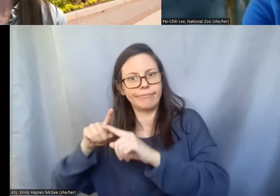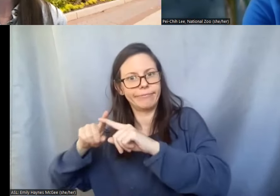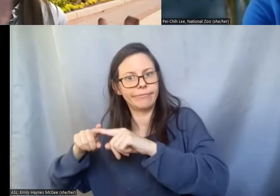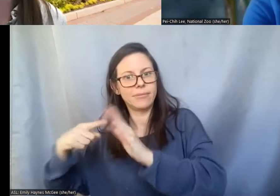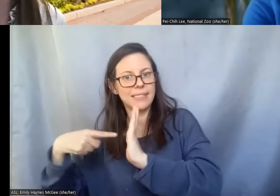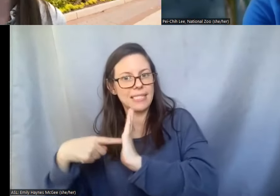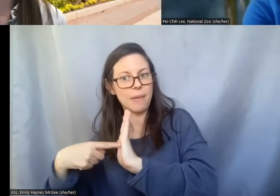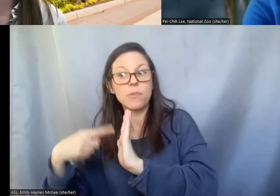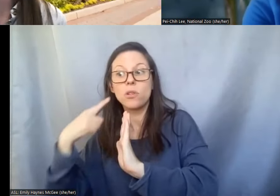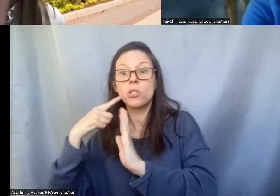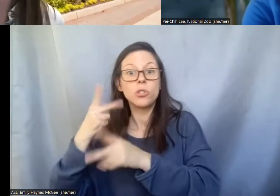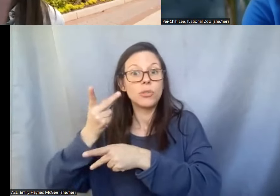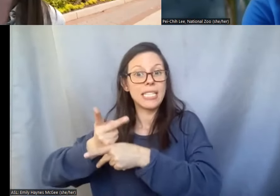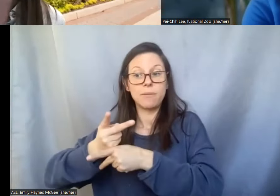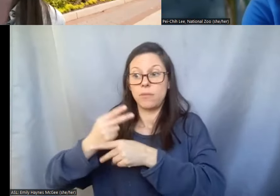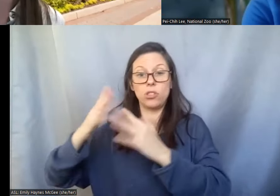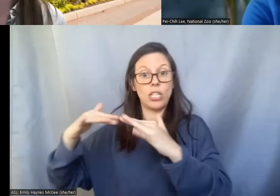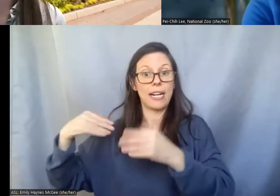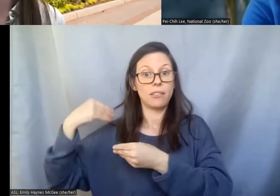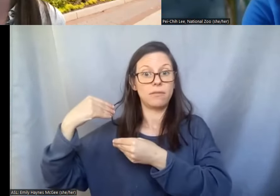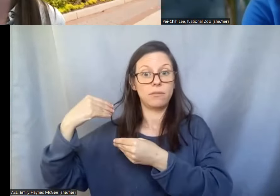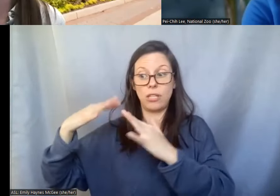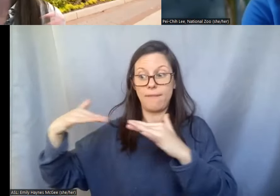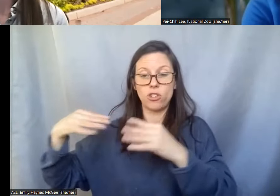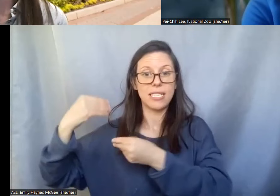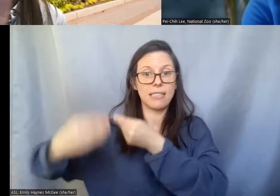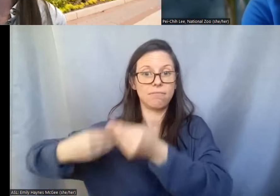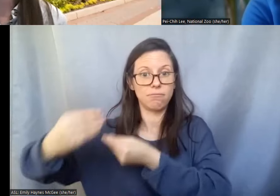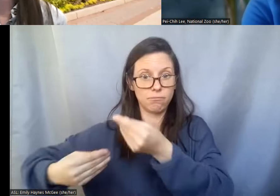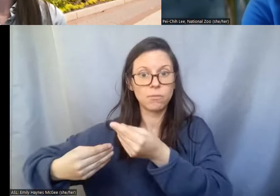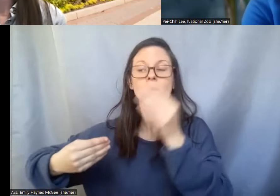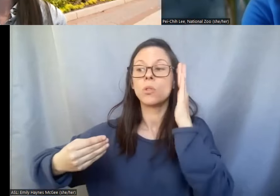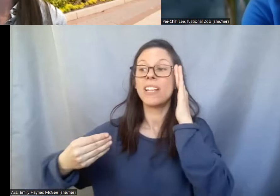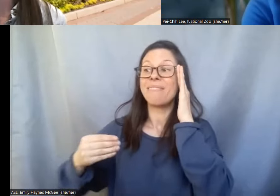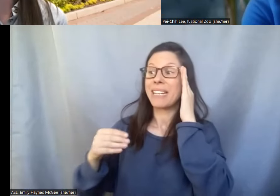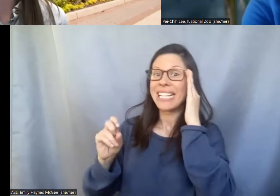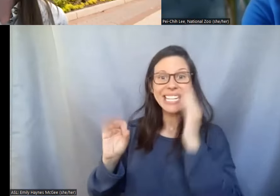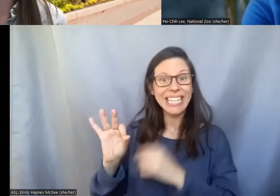should we not have the genetic diversity then we could potentially explore more cloning of animals.